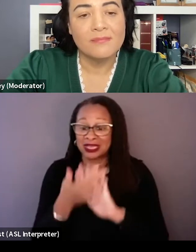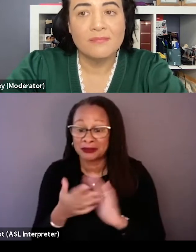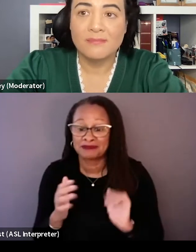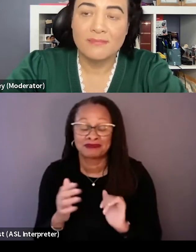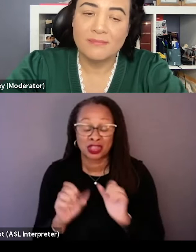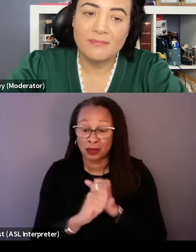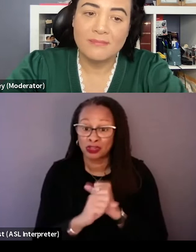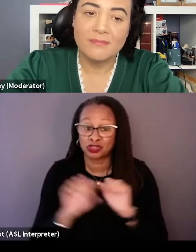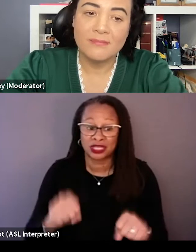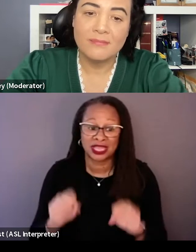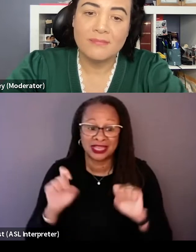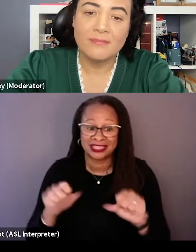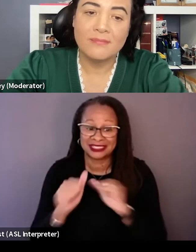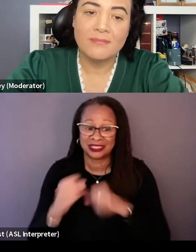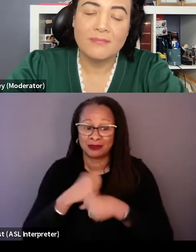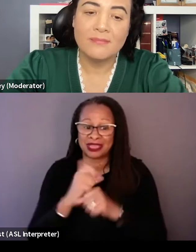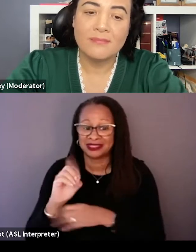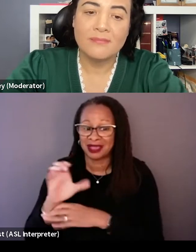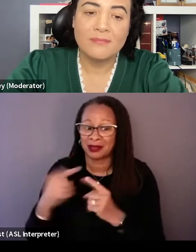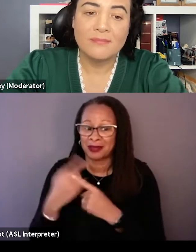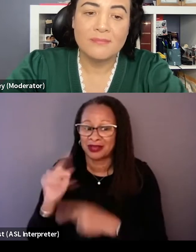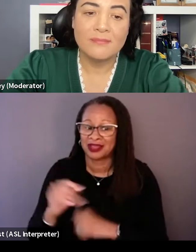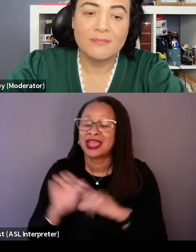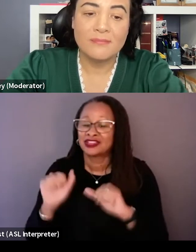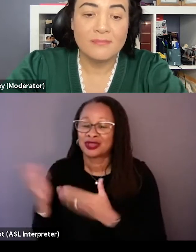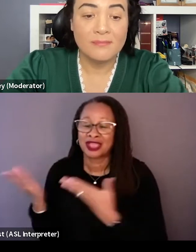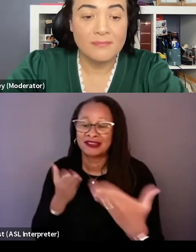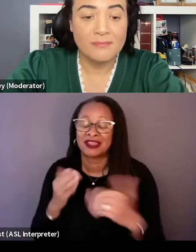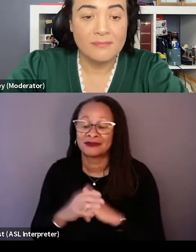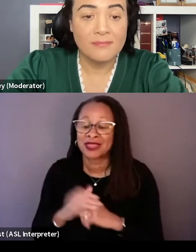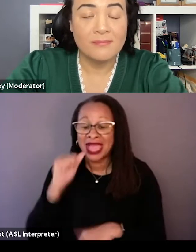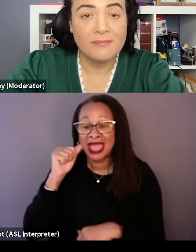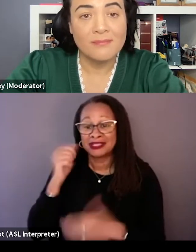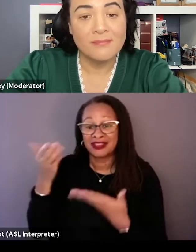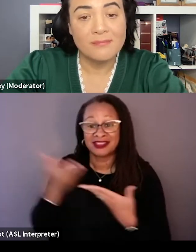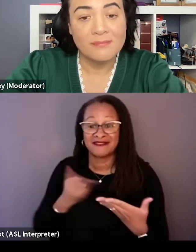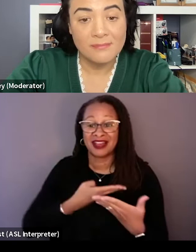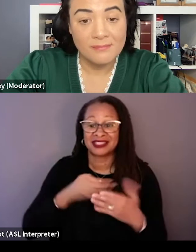you can still make a documentary about it, but you can give, which Amazon gave us access to these resources